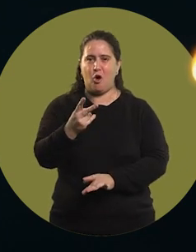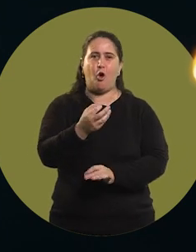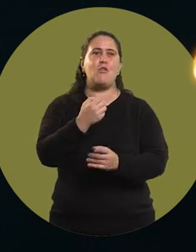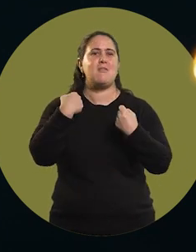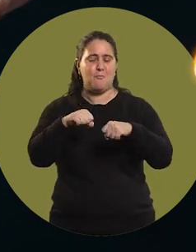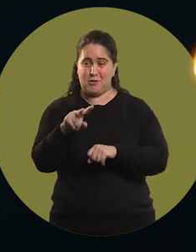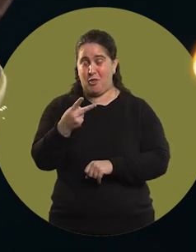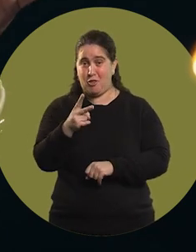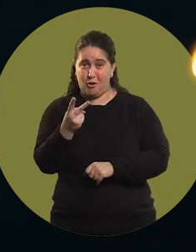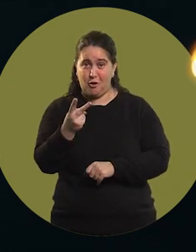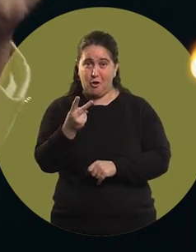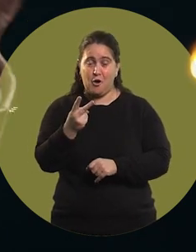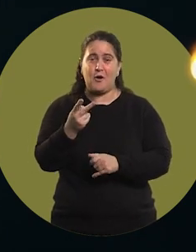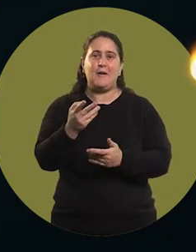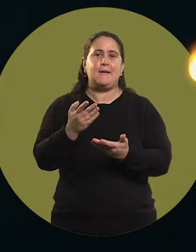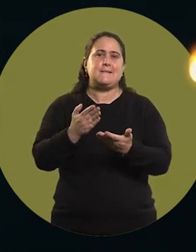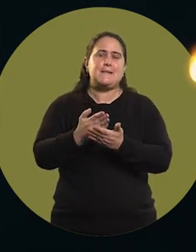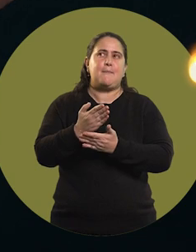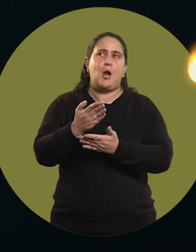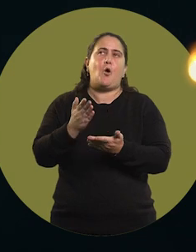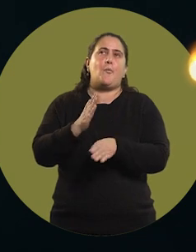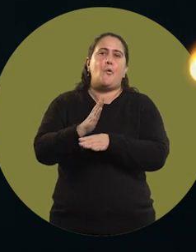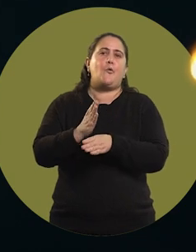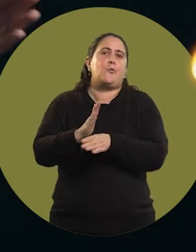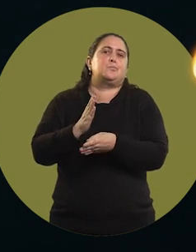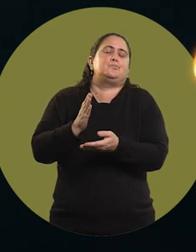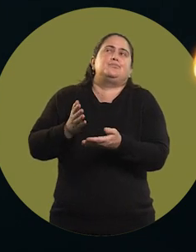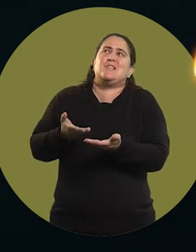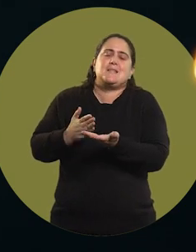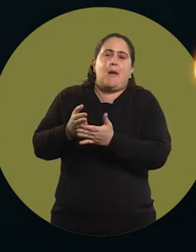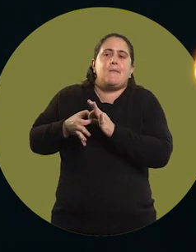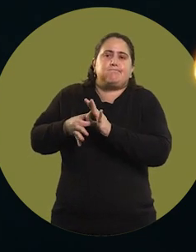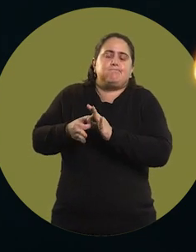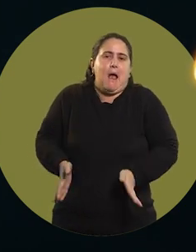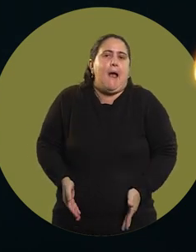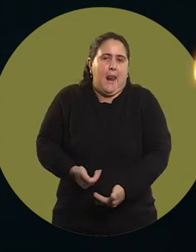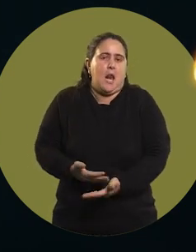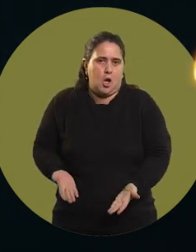or sports, as examples, because they are very stereotyped